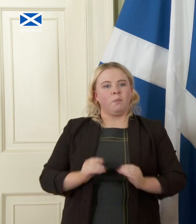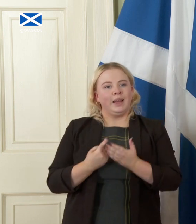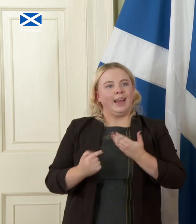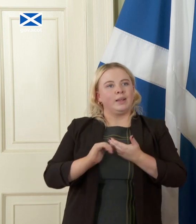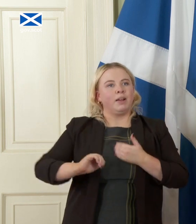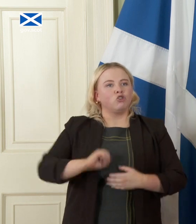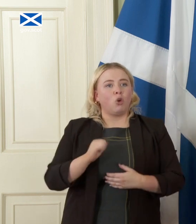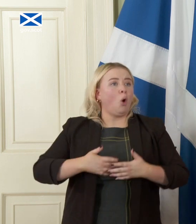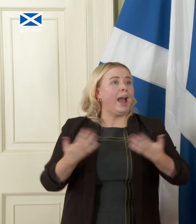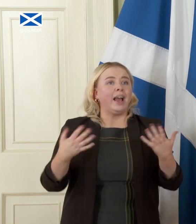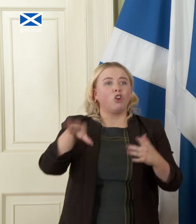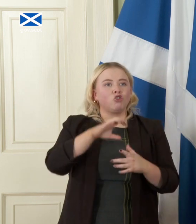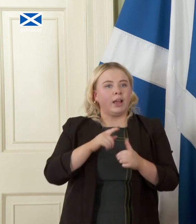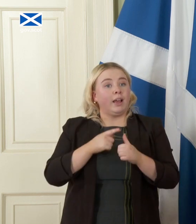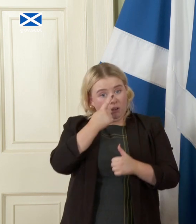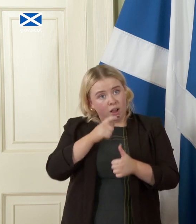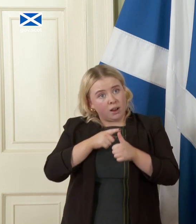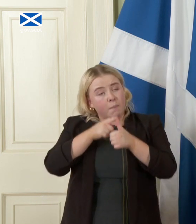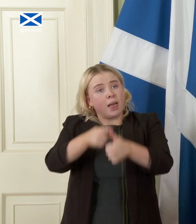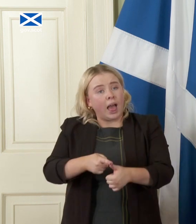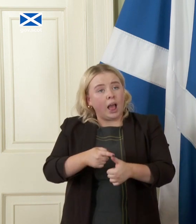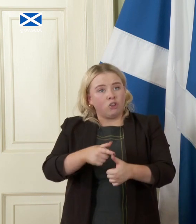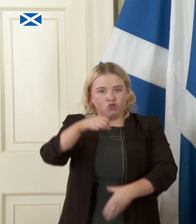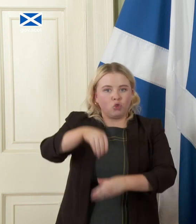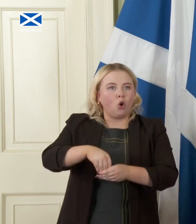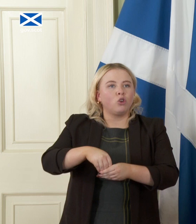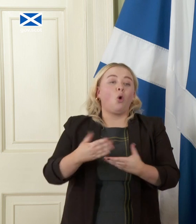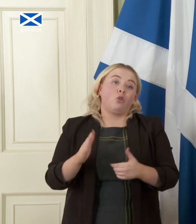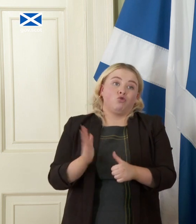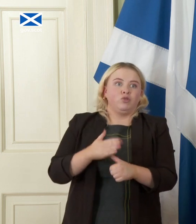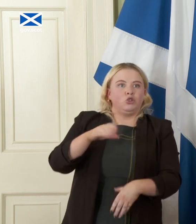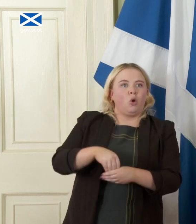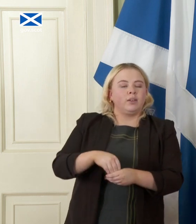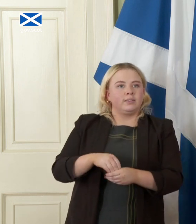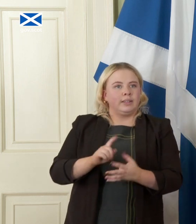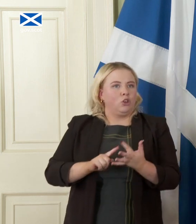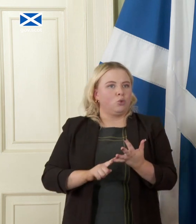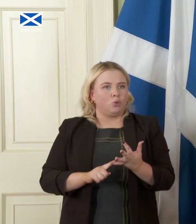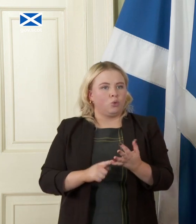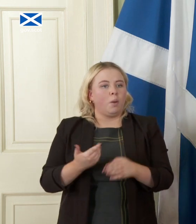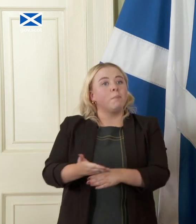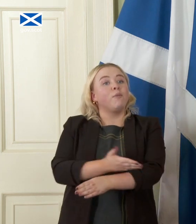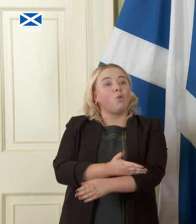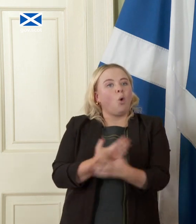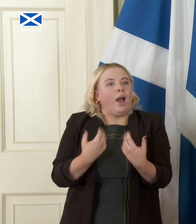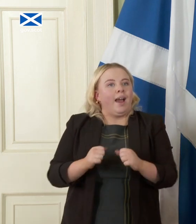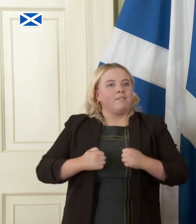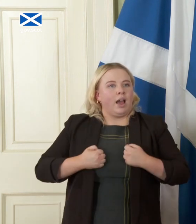Scotland or any country applying to join or rejoin in our case the EU before we have our own currency